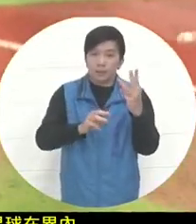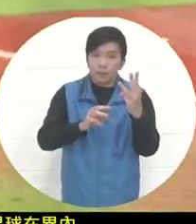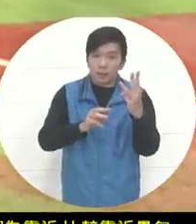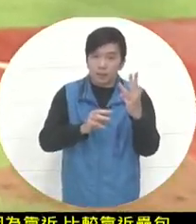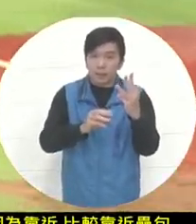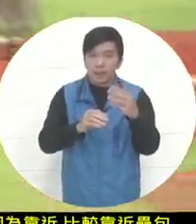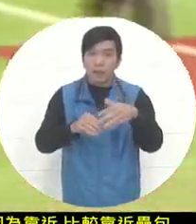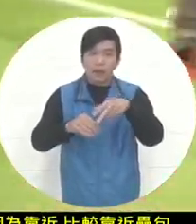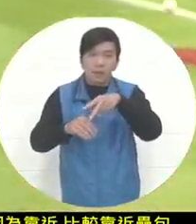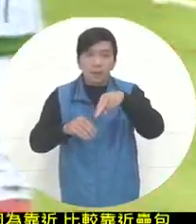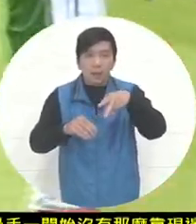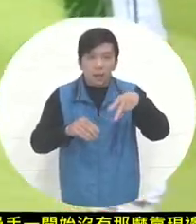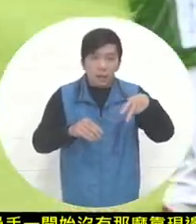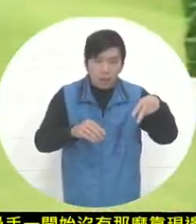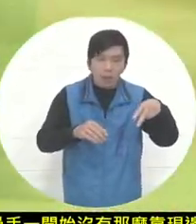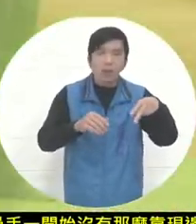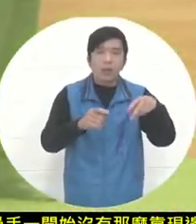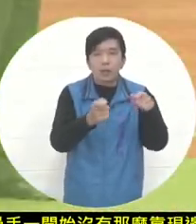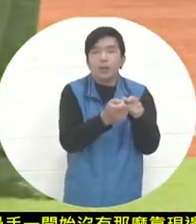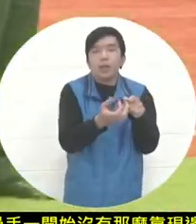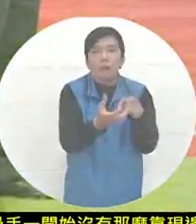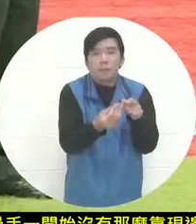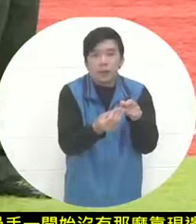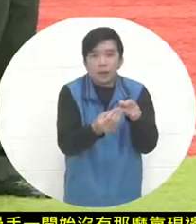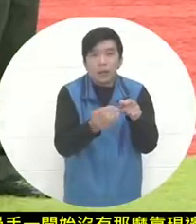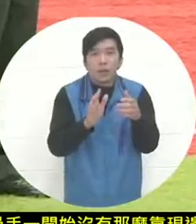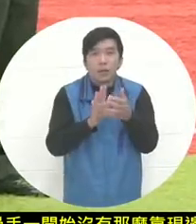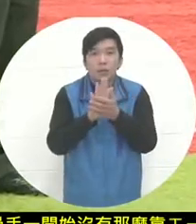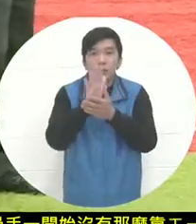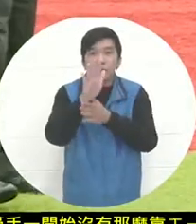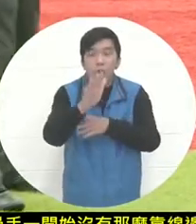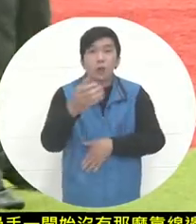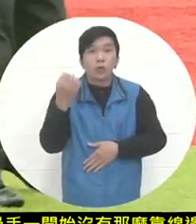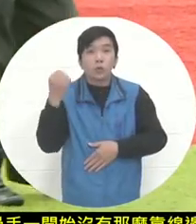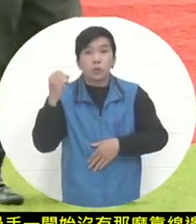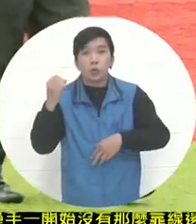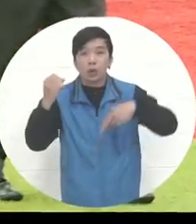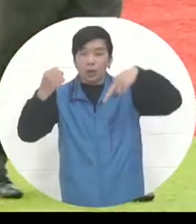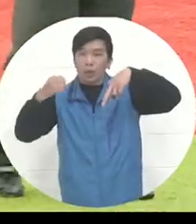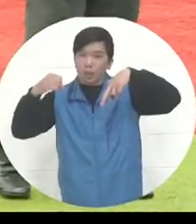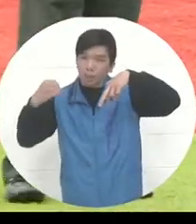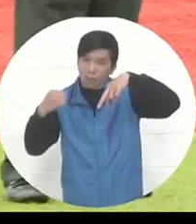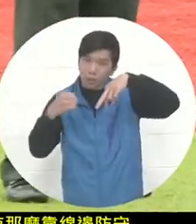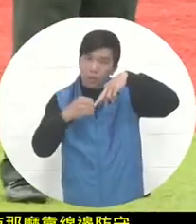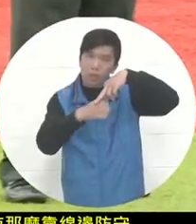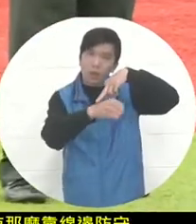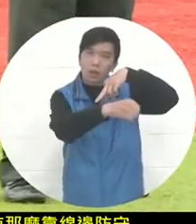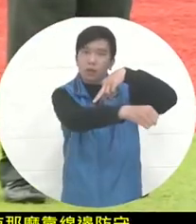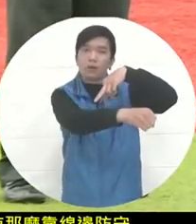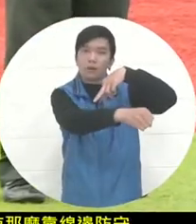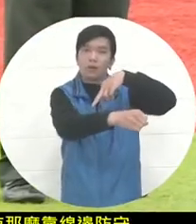gravity of the ball was also In a relatively high situation, the last ball passed between the legs and passed through the crotch.